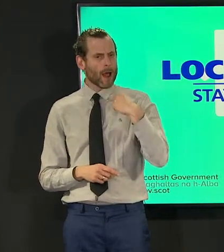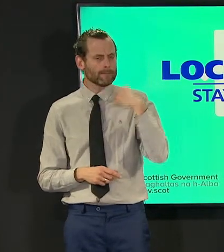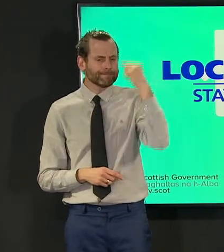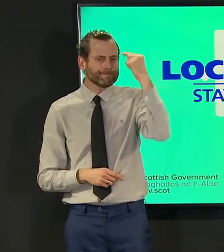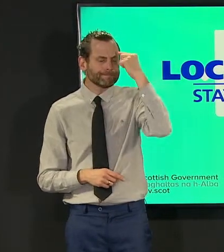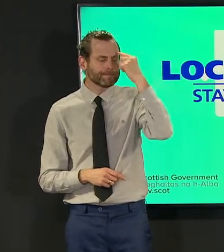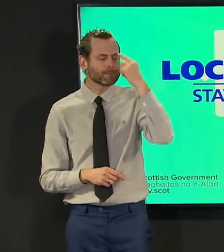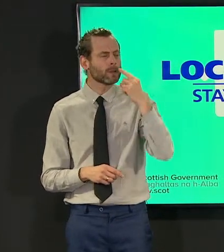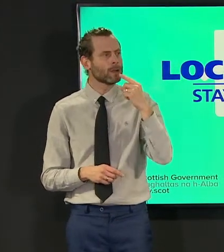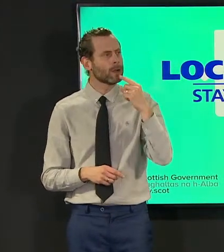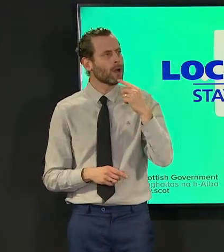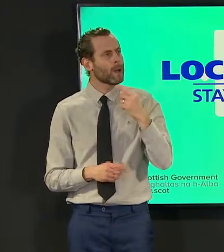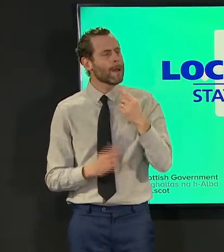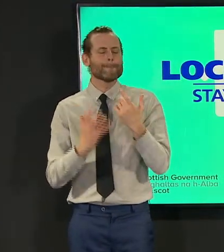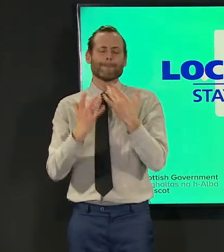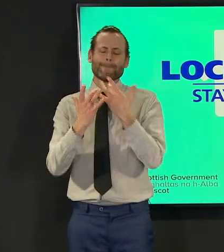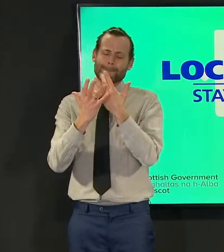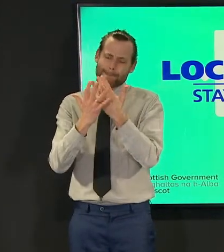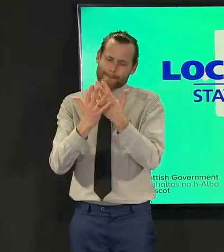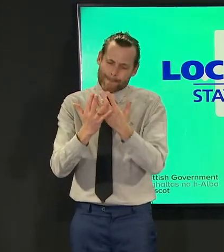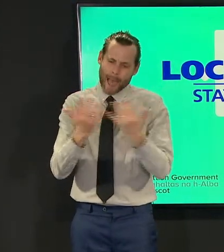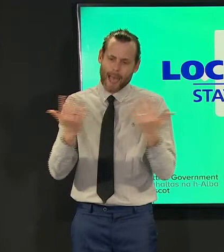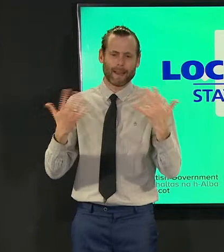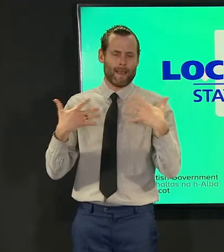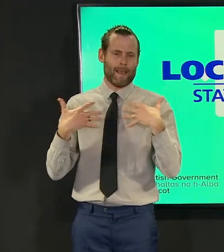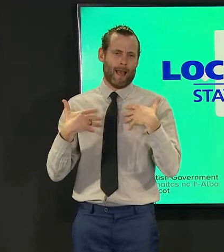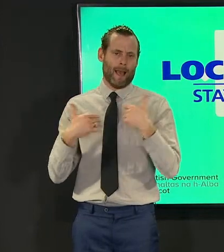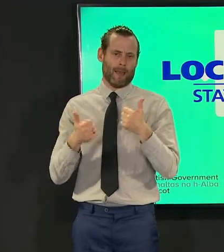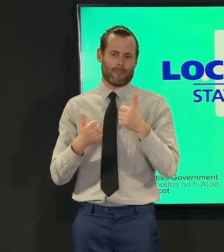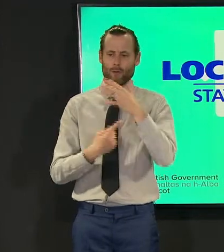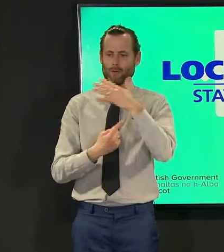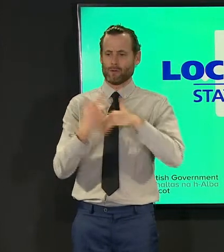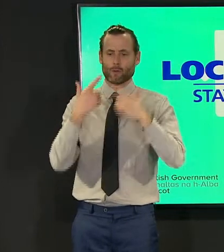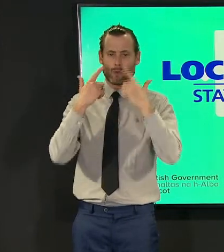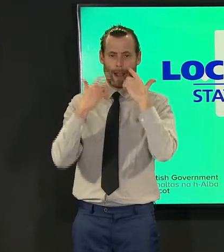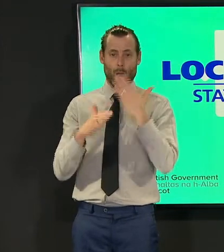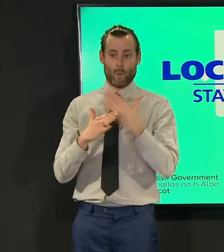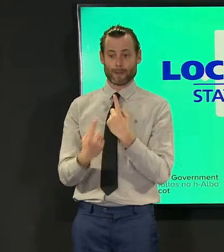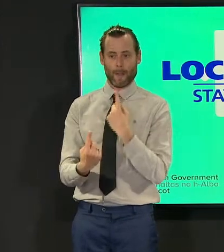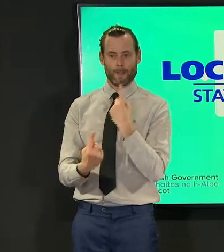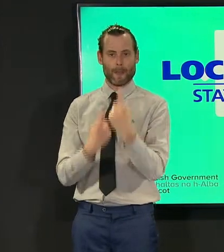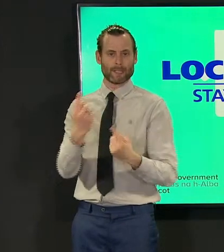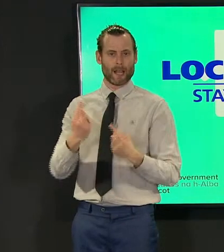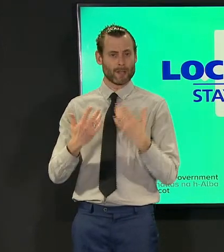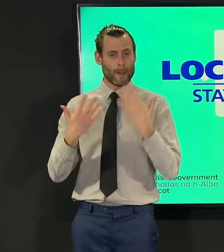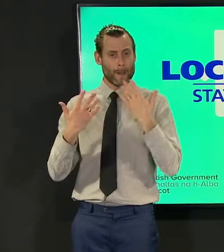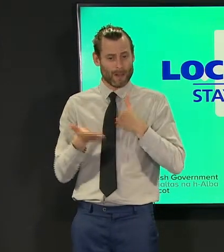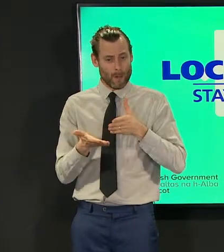that a large group of our health and social care workforce have been working under significant